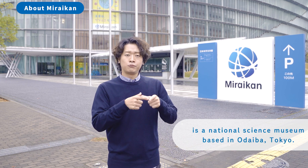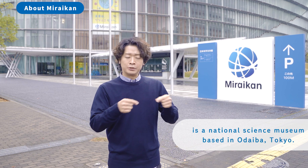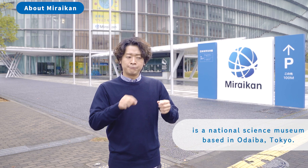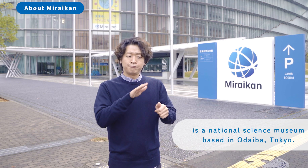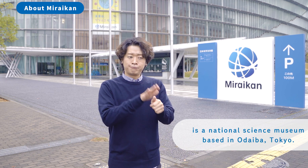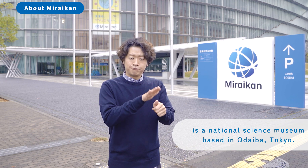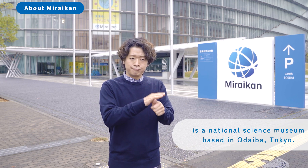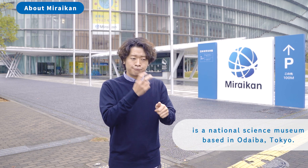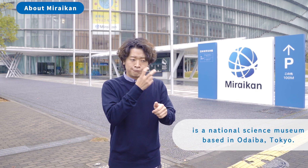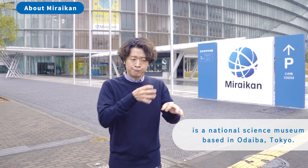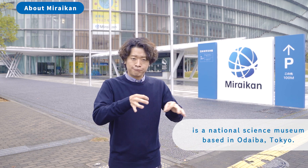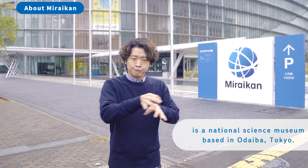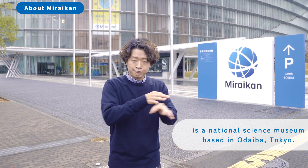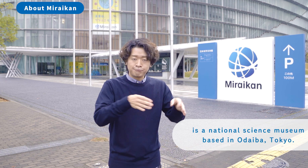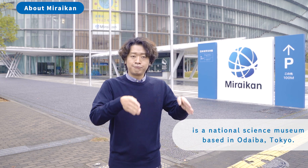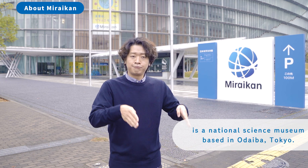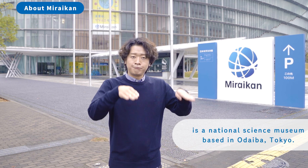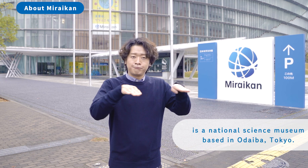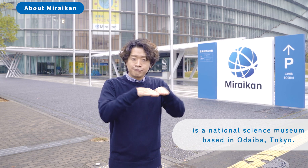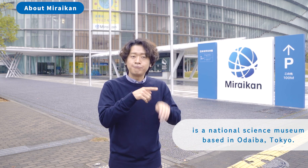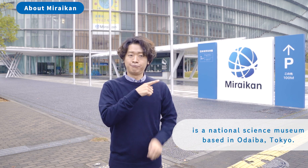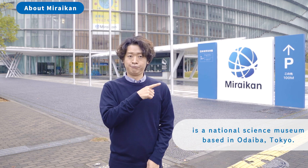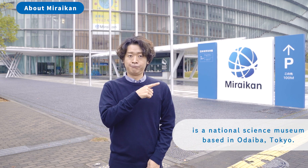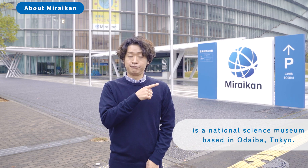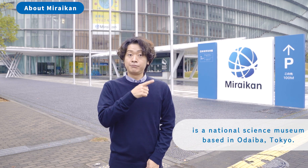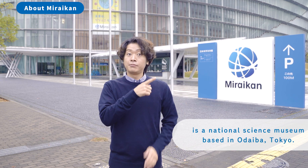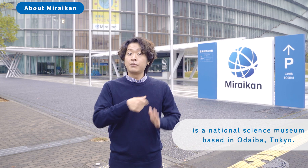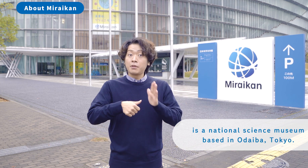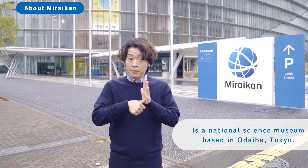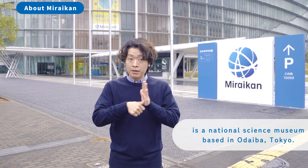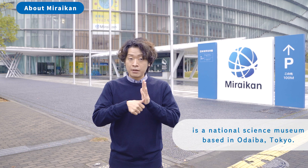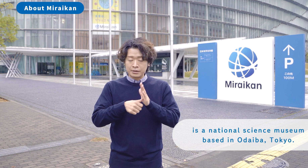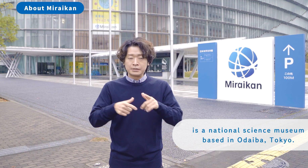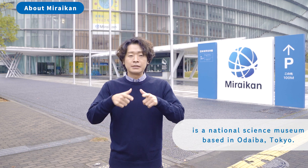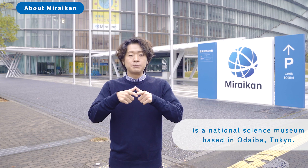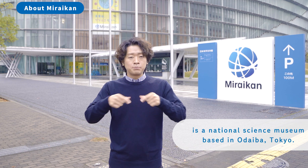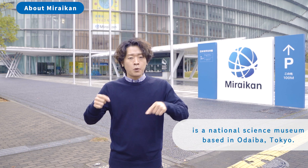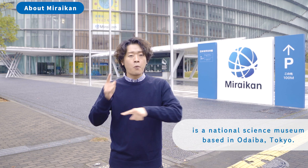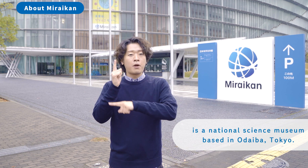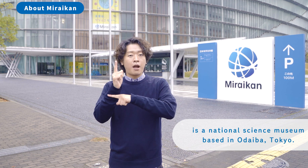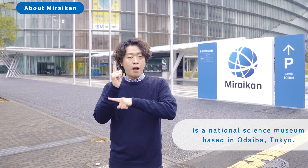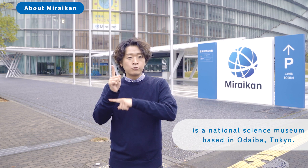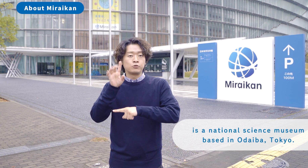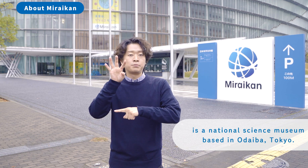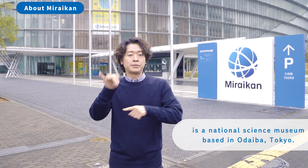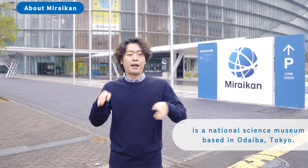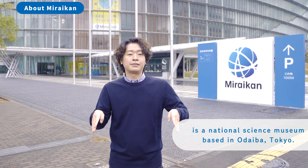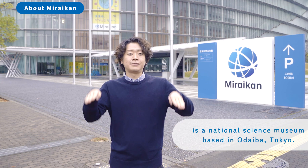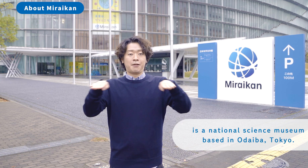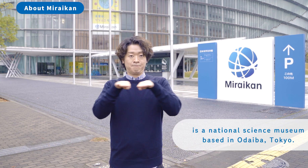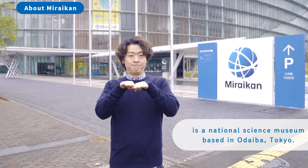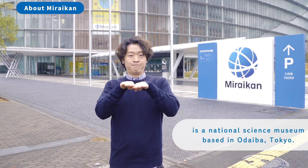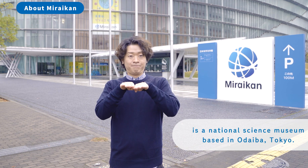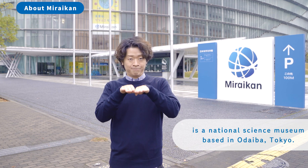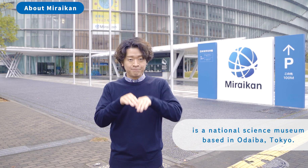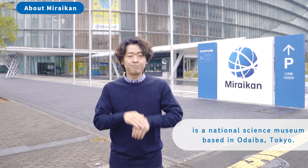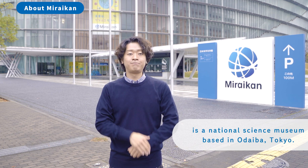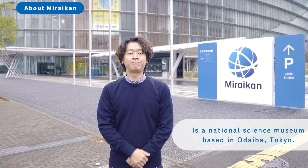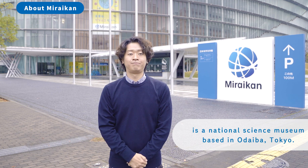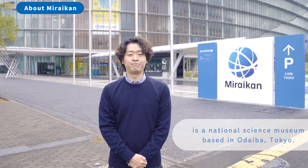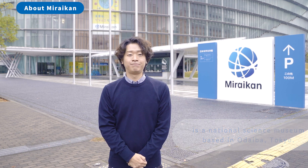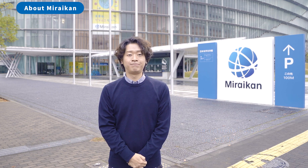is a national science museum based in Odaiba, Tokyo.